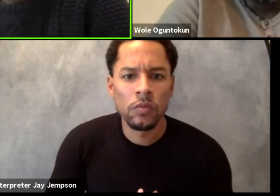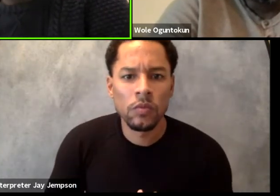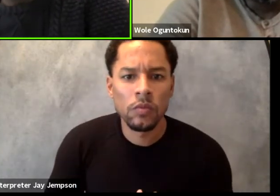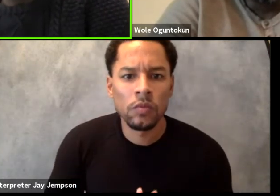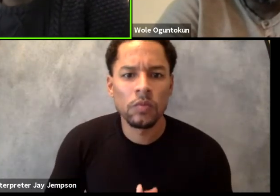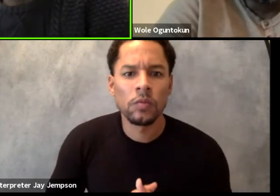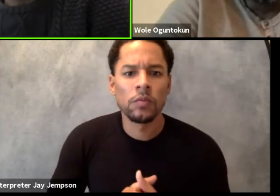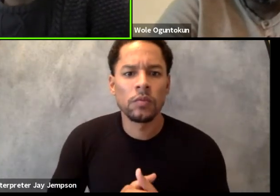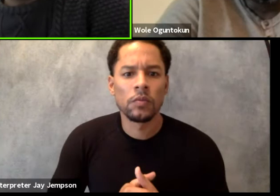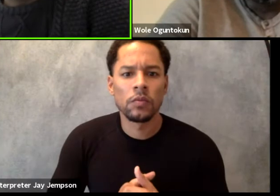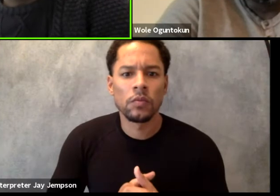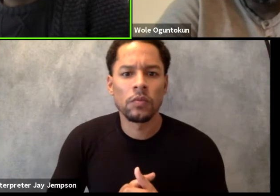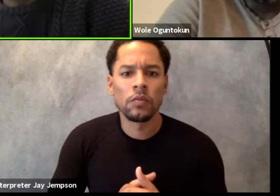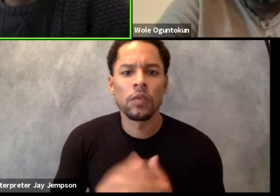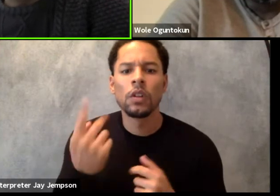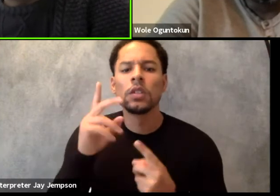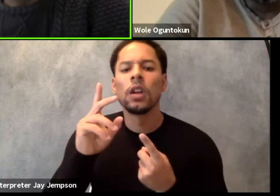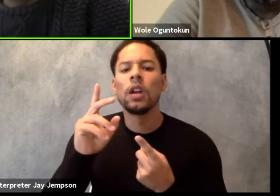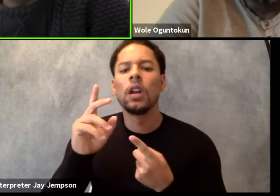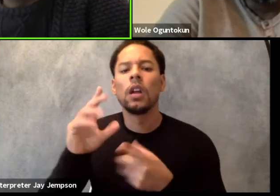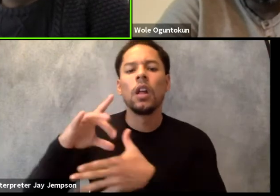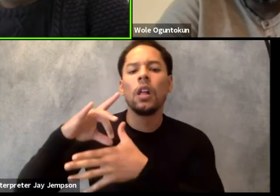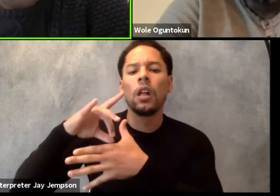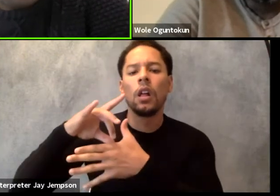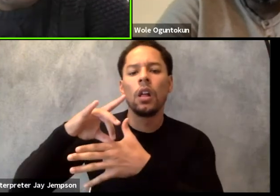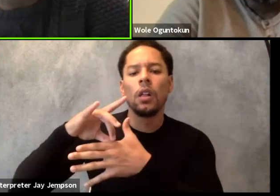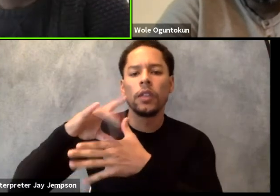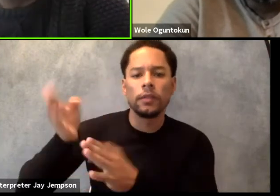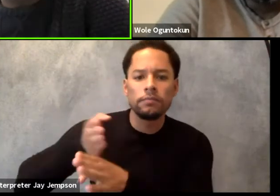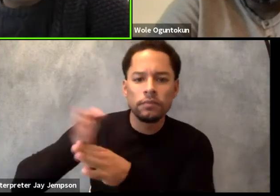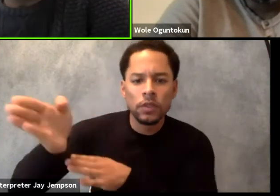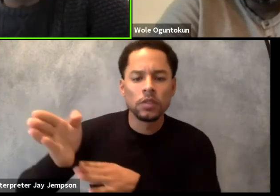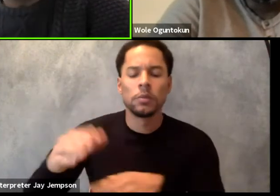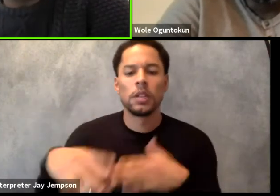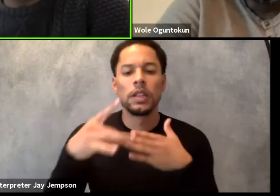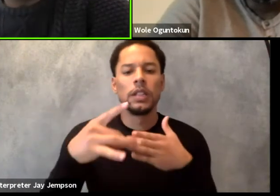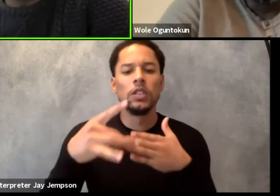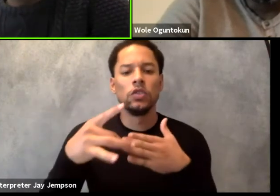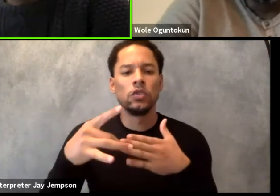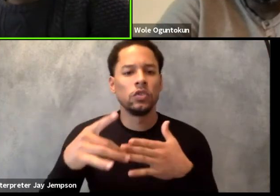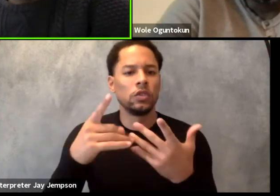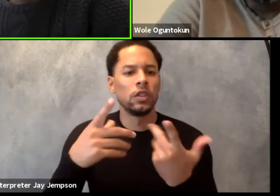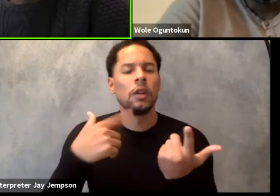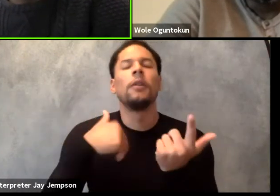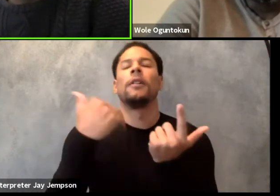The principle of shared leadership comes to mind. More and more platforms, venues and festivals are looking at